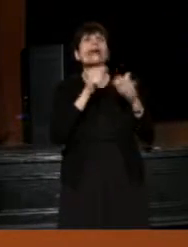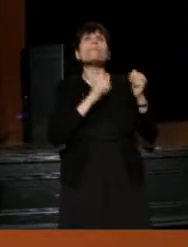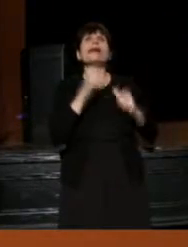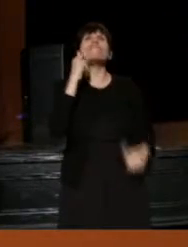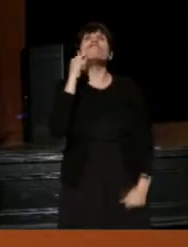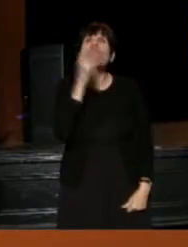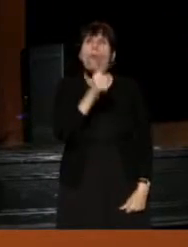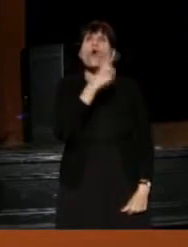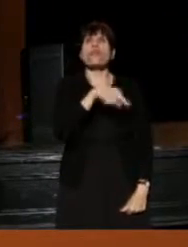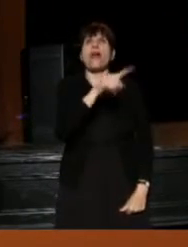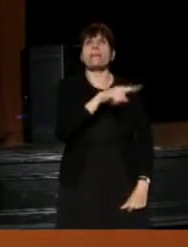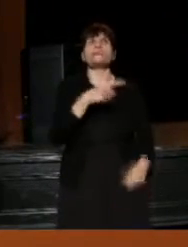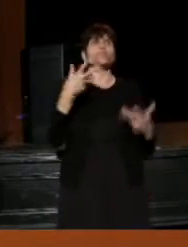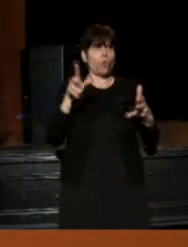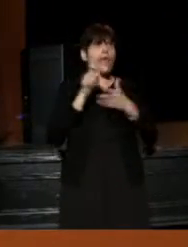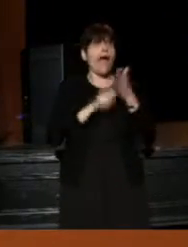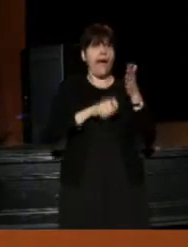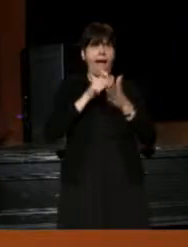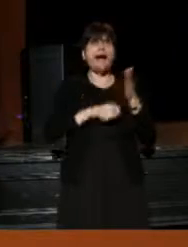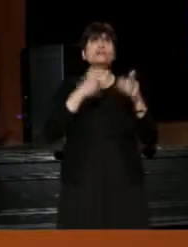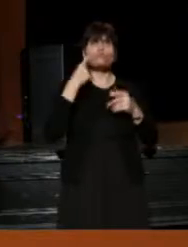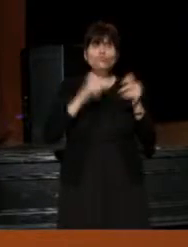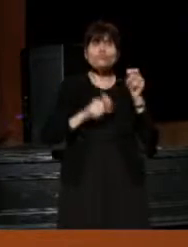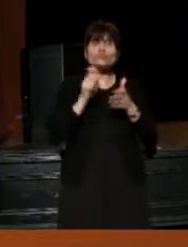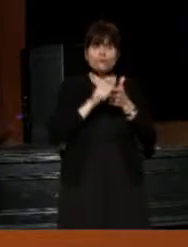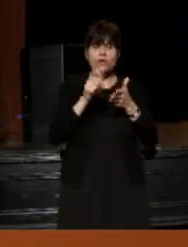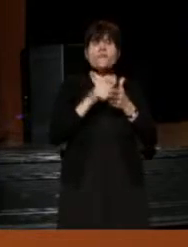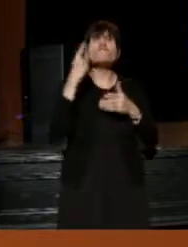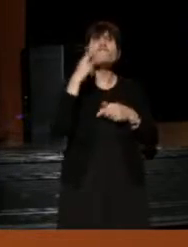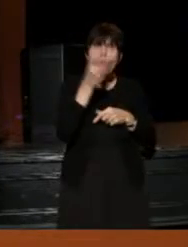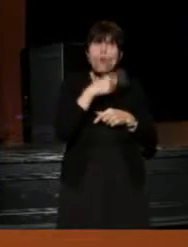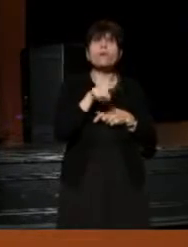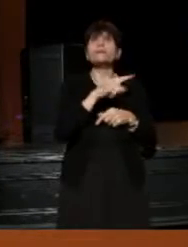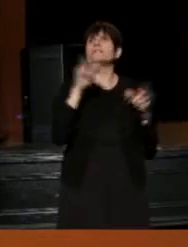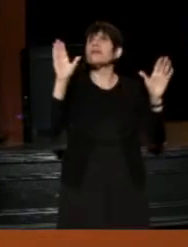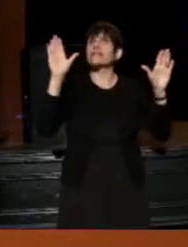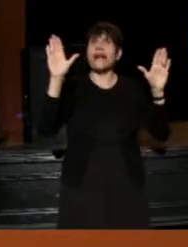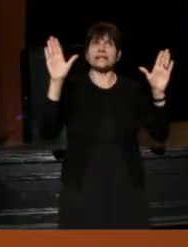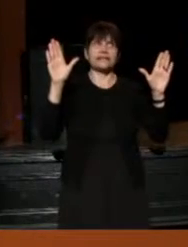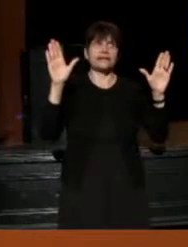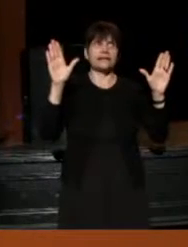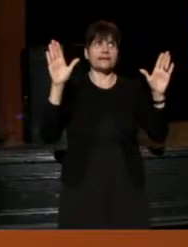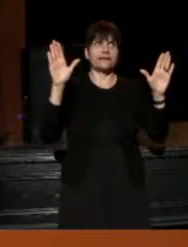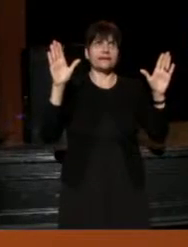So he has. And it's fantastic, powerful piece of work.